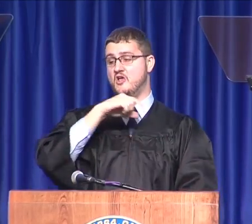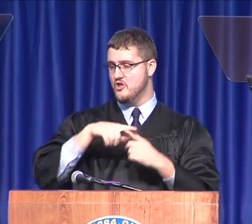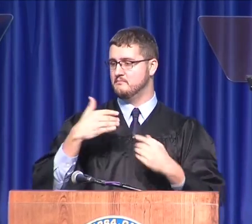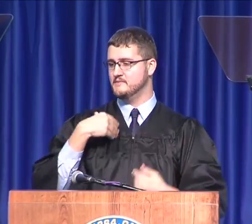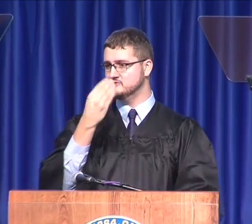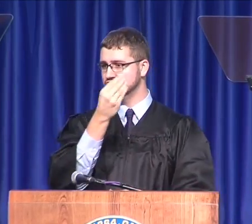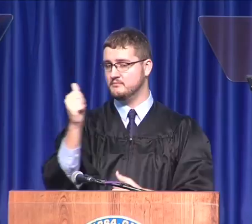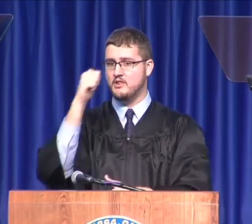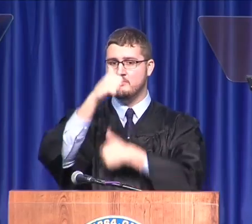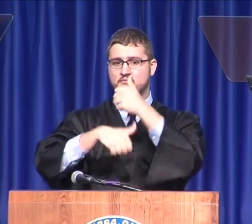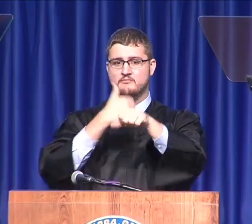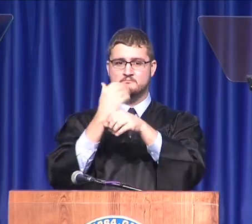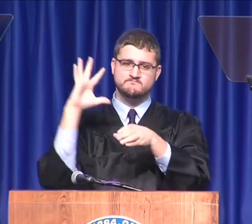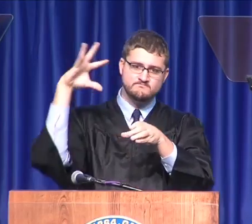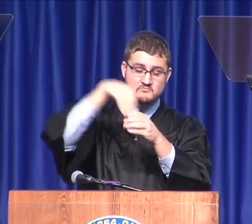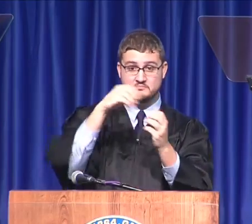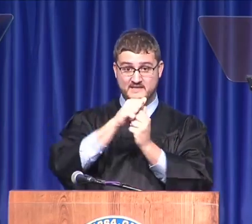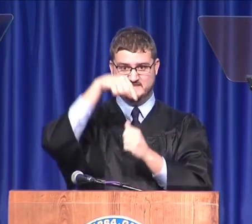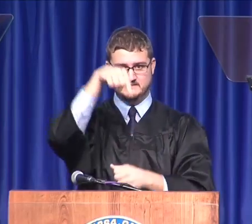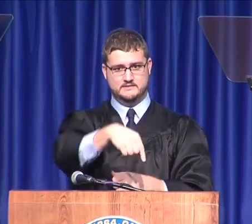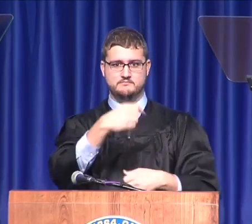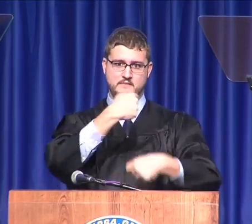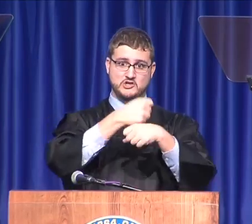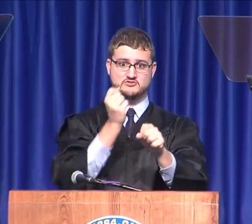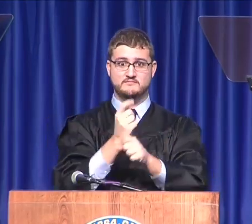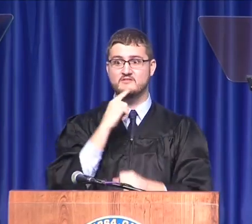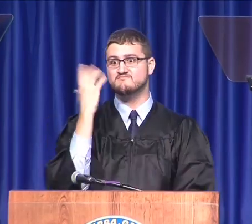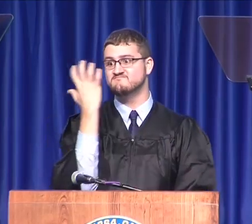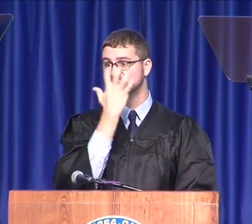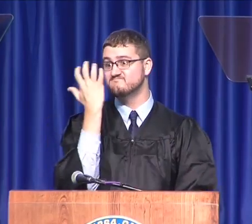[Trevor] We are proud to have several Gallaudet alumni, as part of the production.